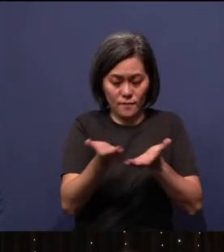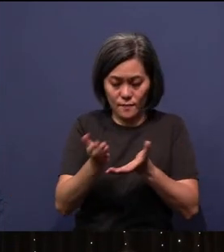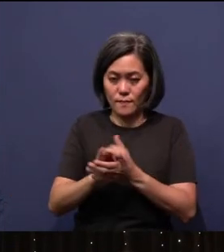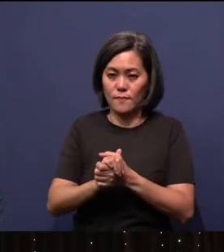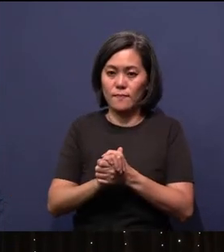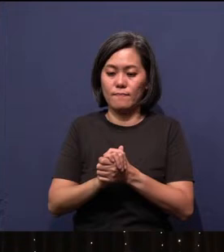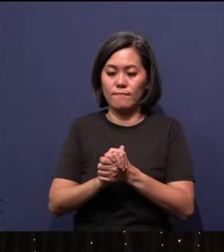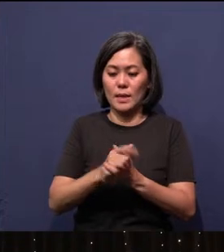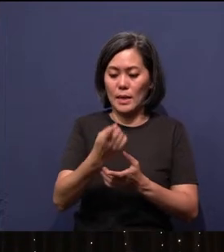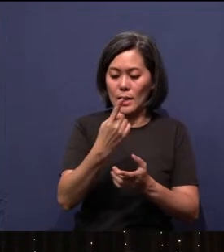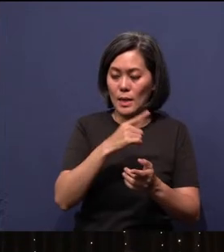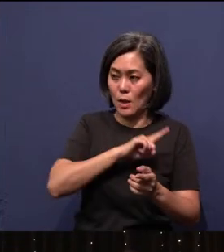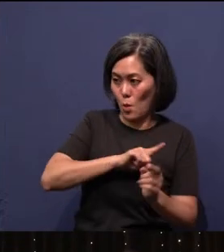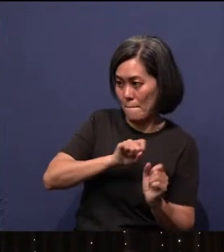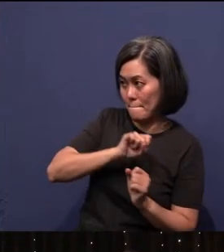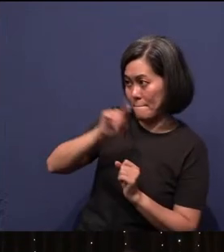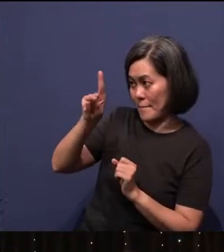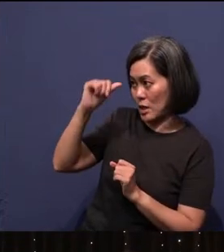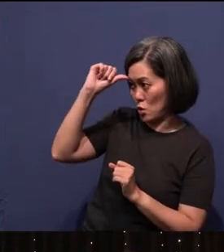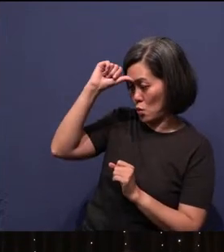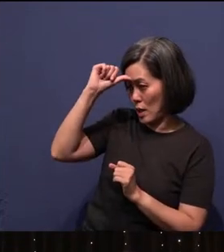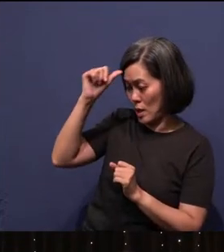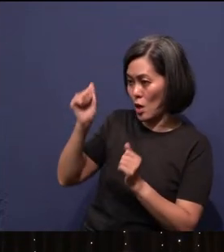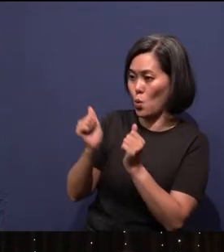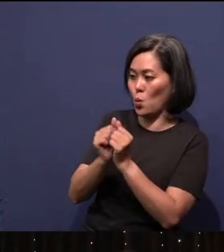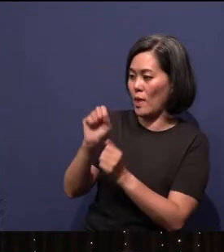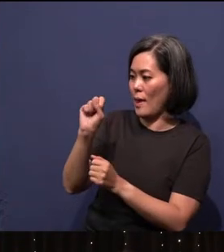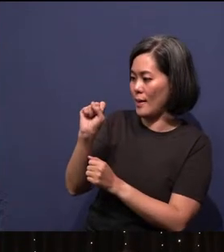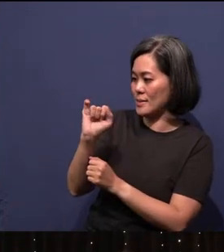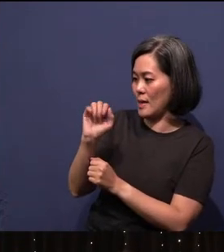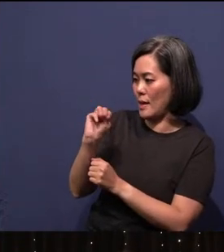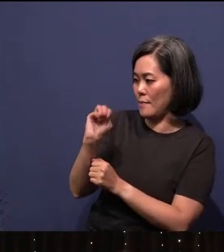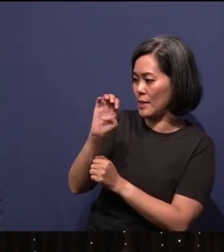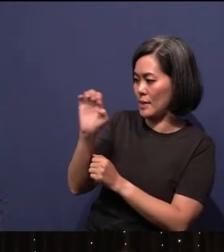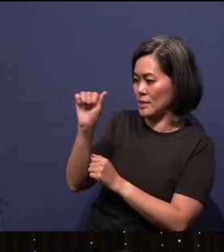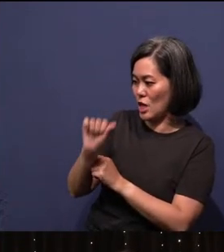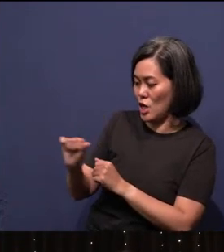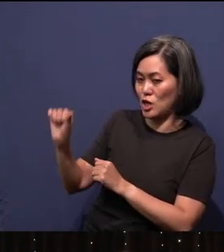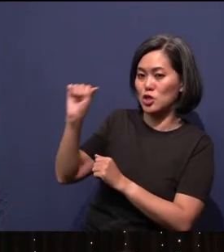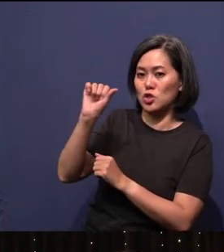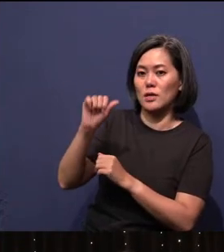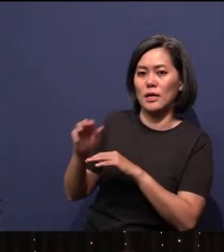They returned to India with SIM East Asia as mobilization and training consultant,